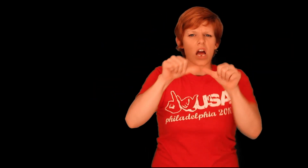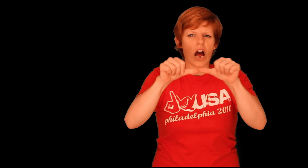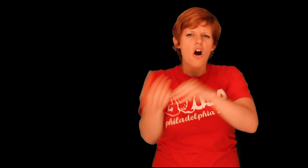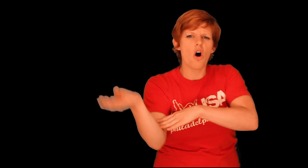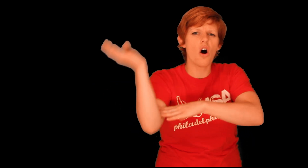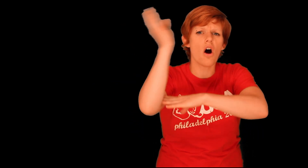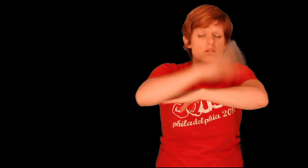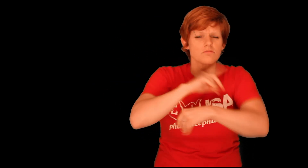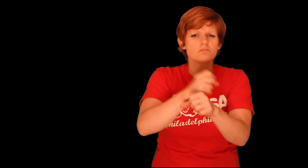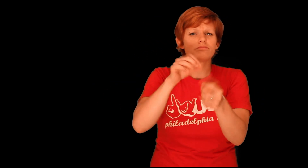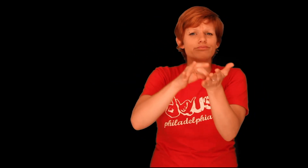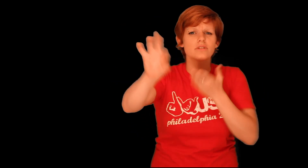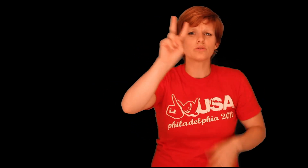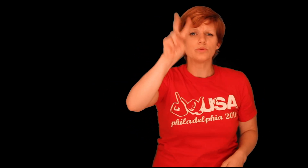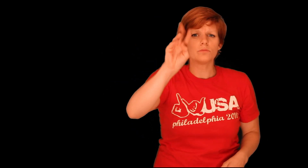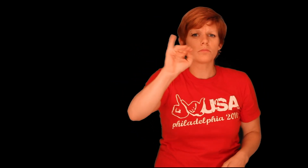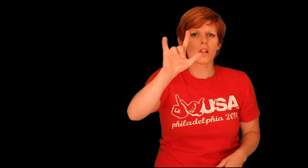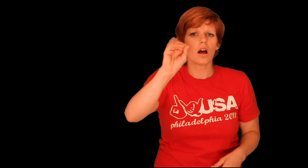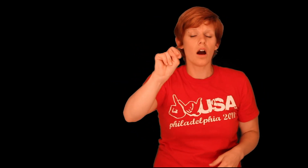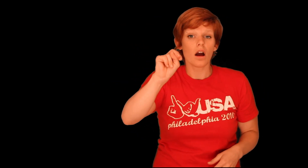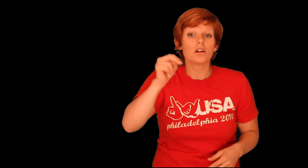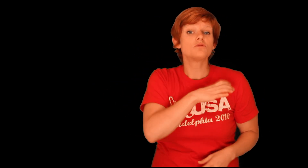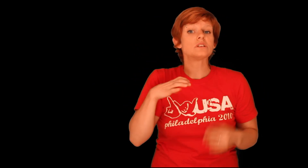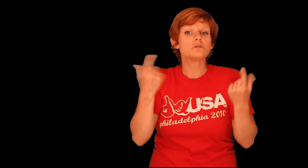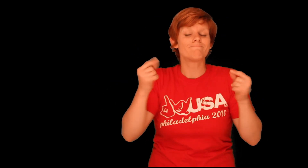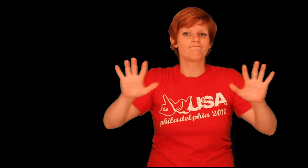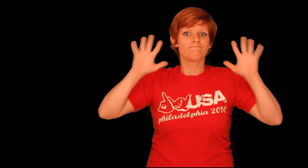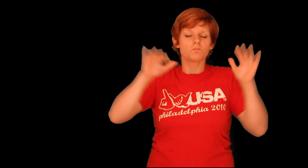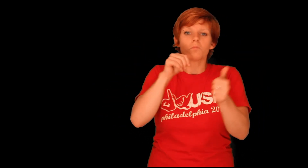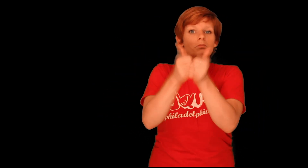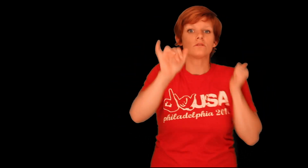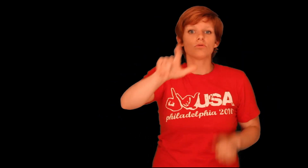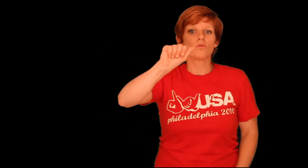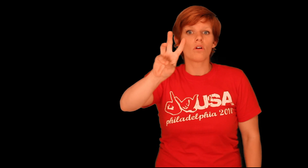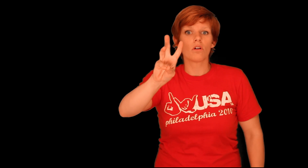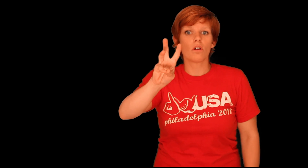entire day and it was mentioned 2.2 million times! Because of that, the Congress decided to back off and not pass SOPA as a law.